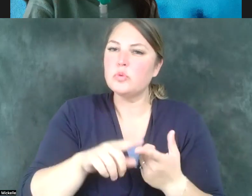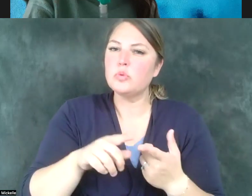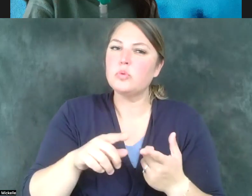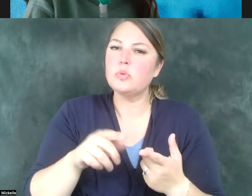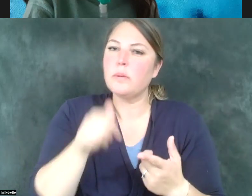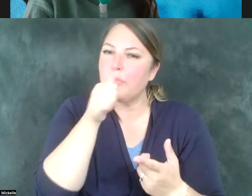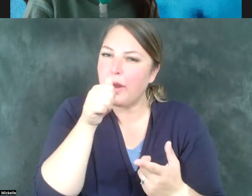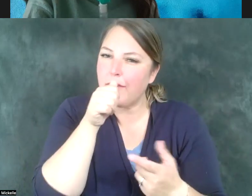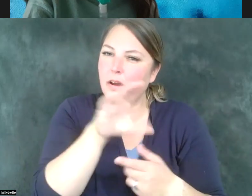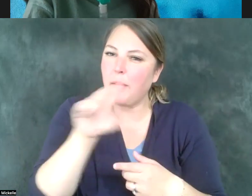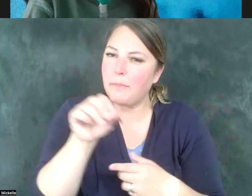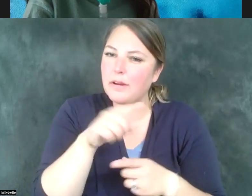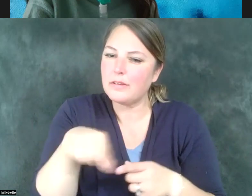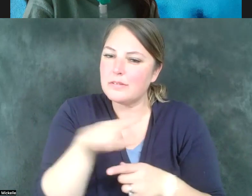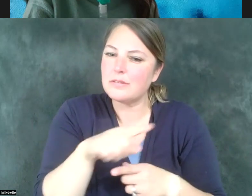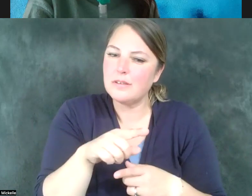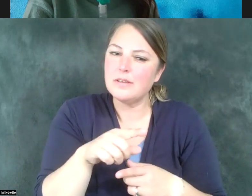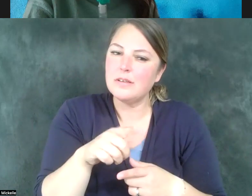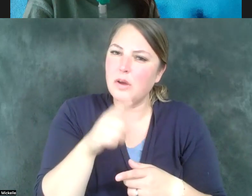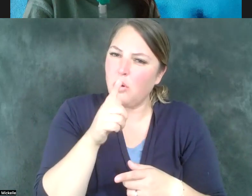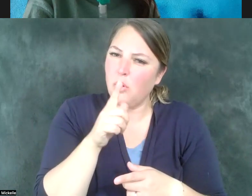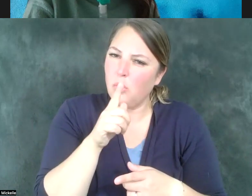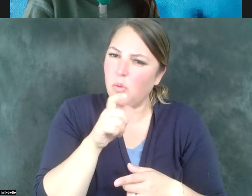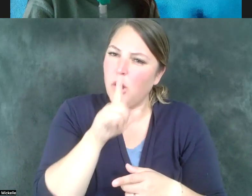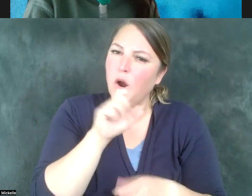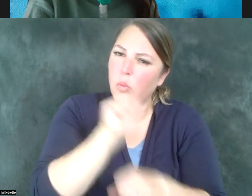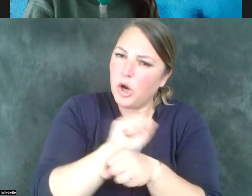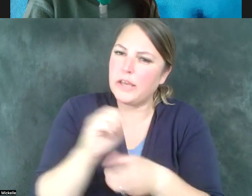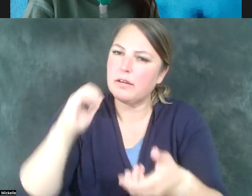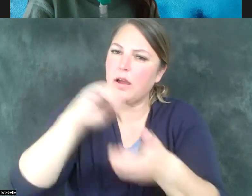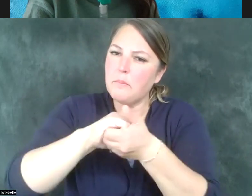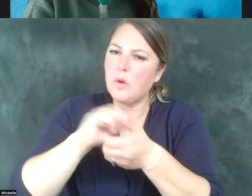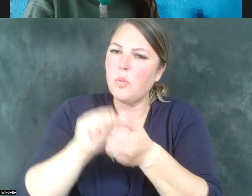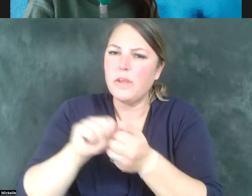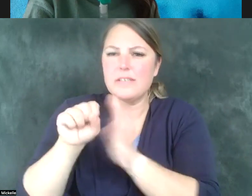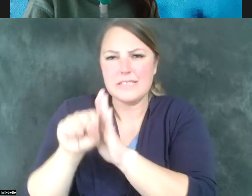in glove with people in the state of Utah to put together these public private